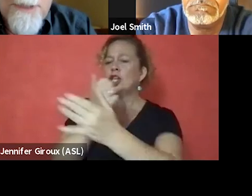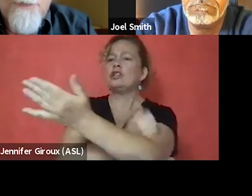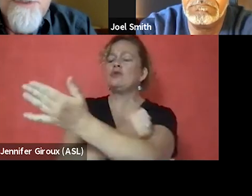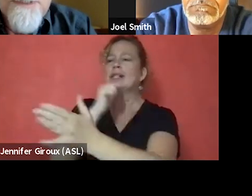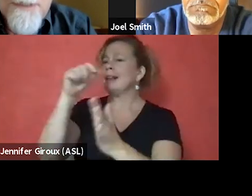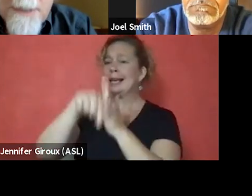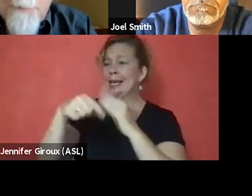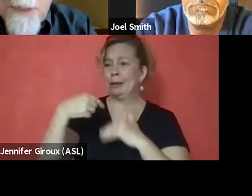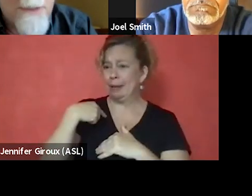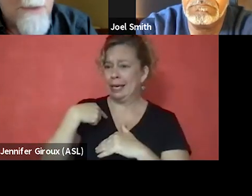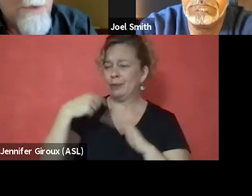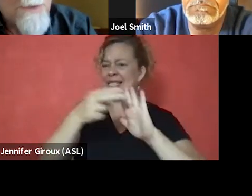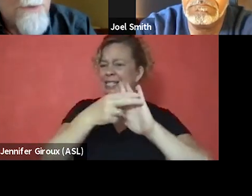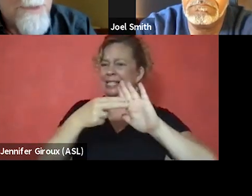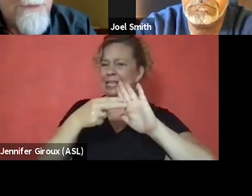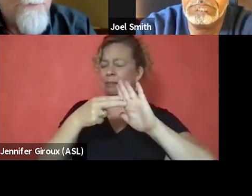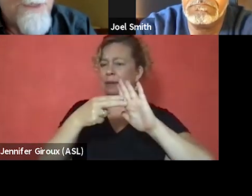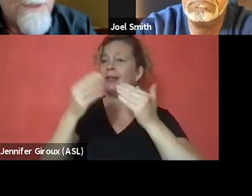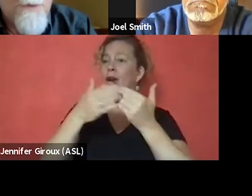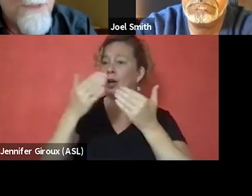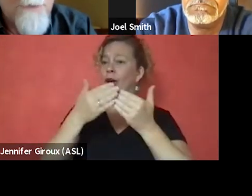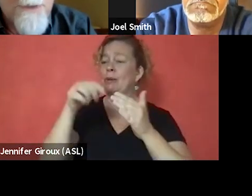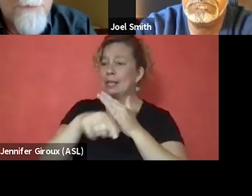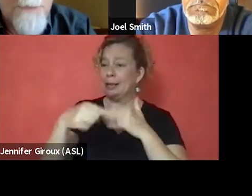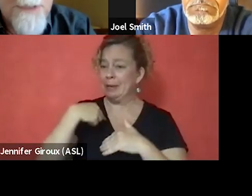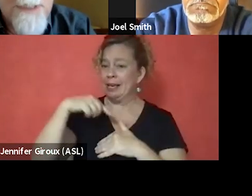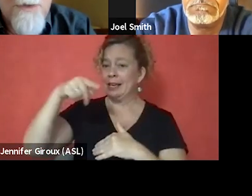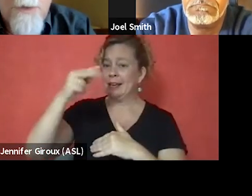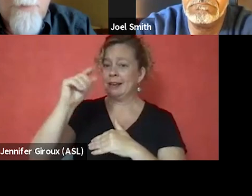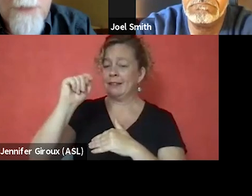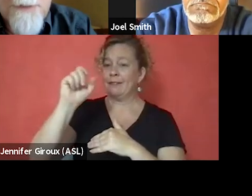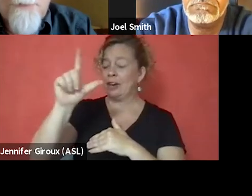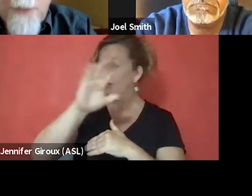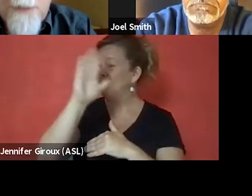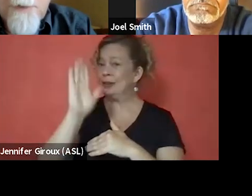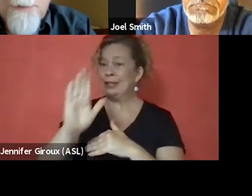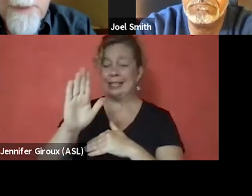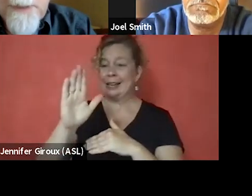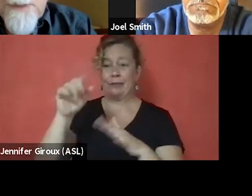It was the stigma that almost killed me. Fentanyl never killed me because I knew the risks of fentanyl."